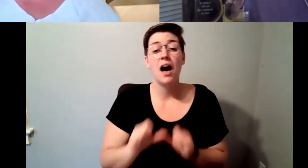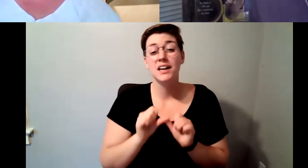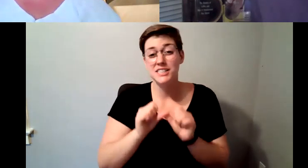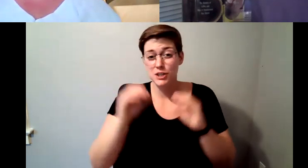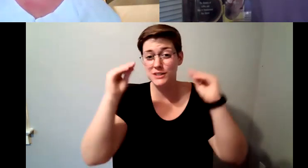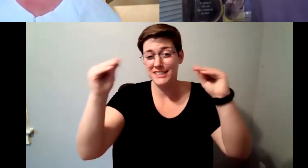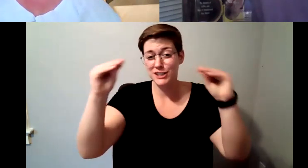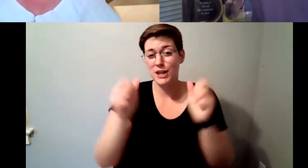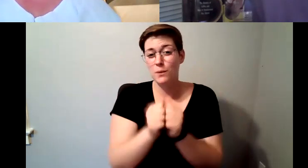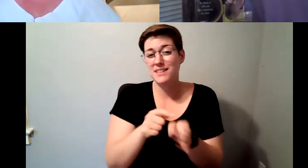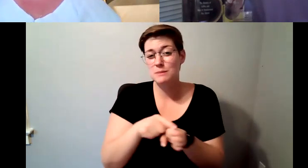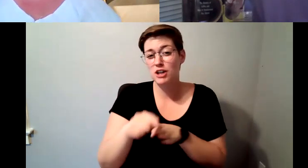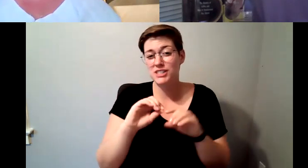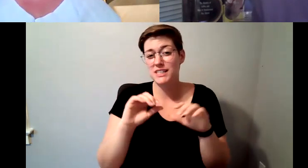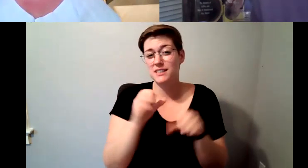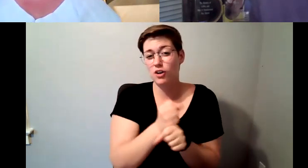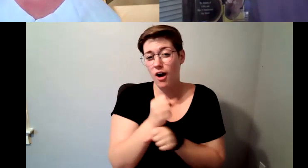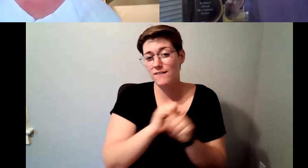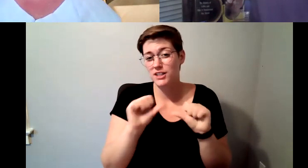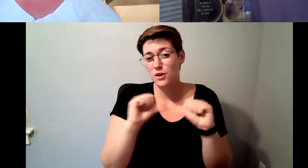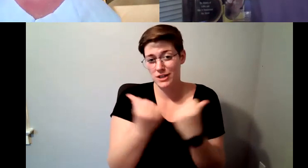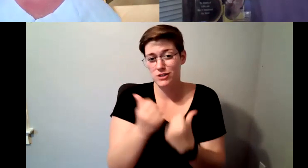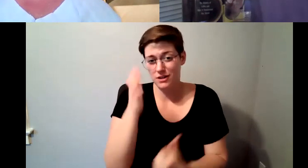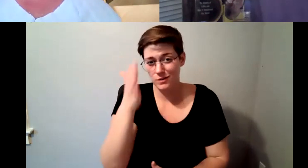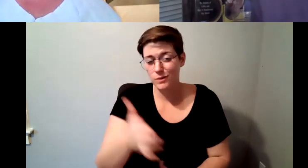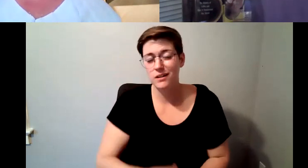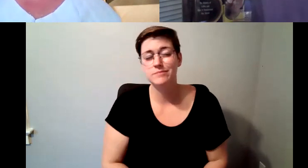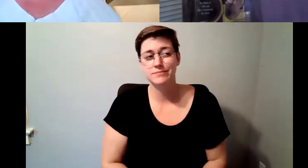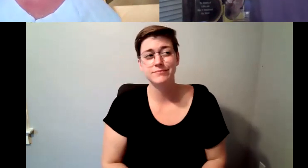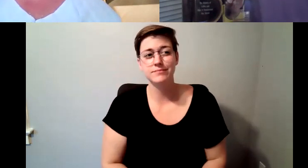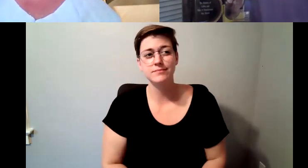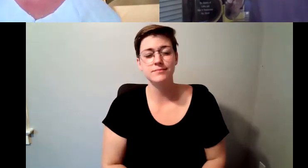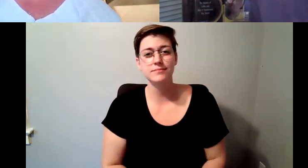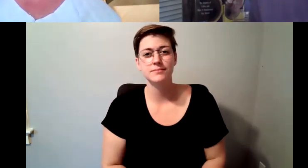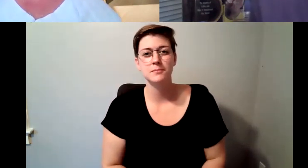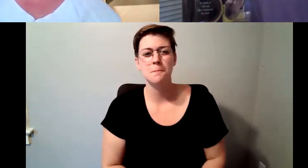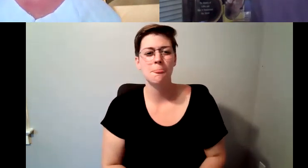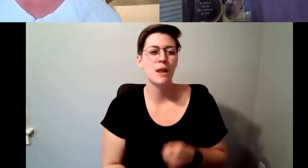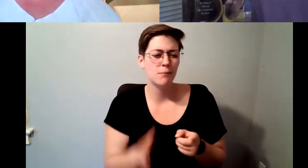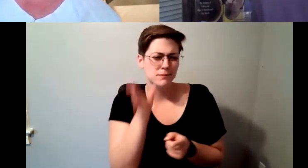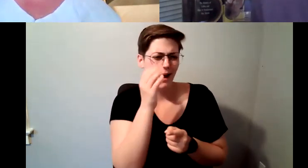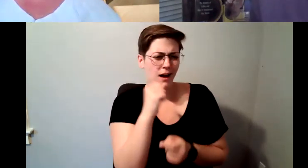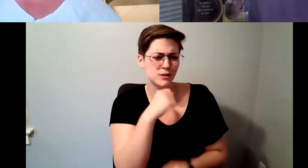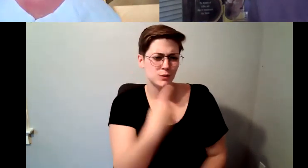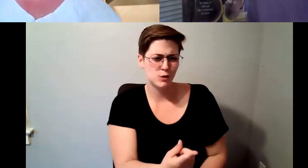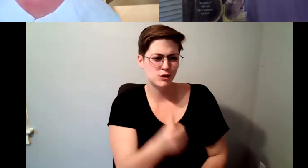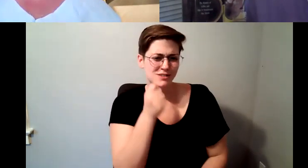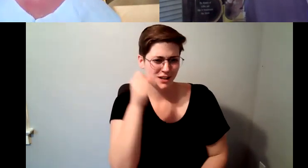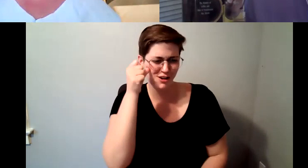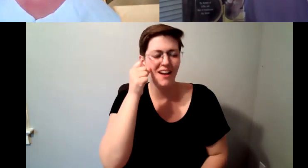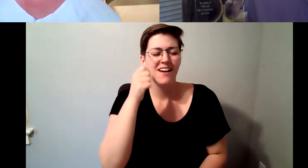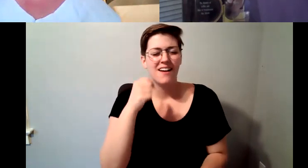D. Major Cohen: I I've had some and I shared with you, yesterday I had a I had a request